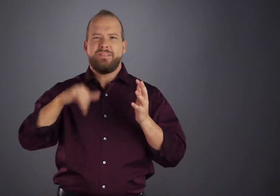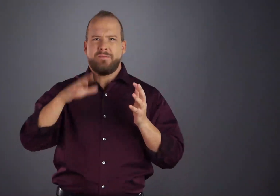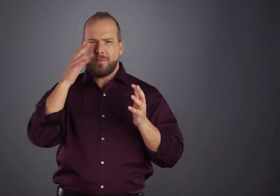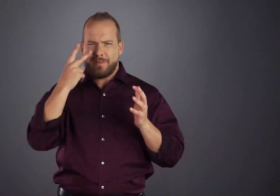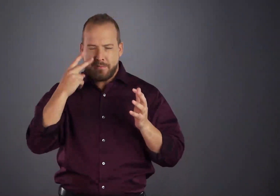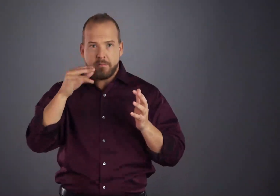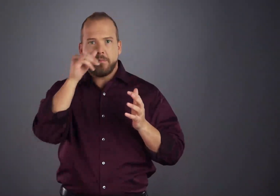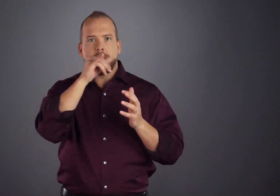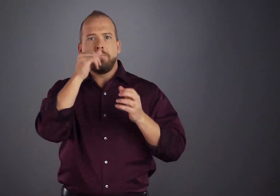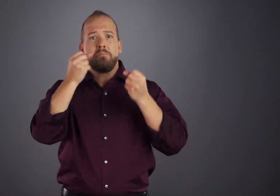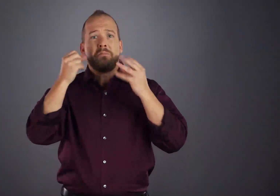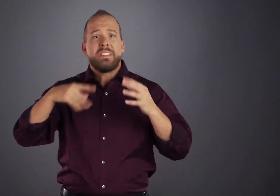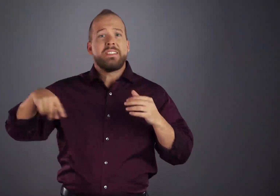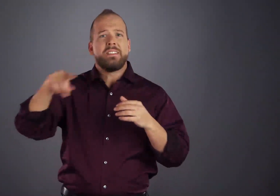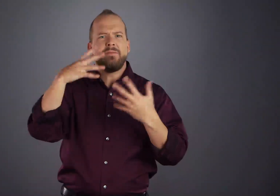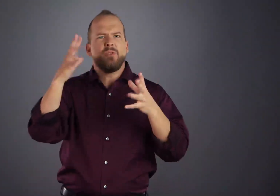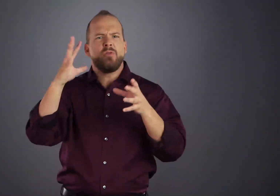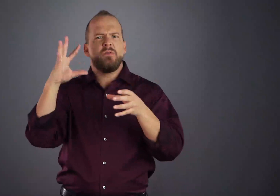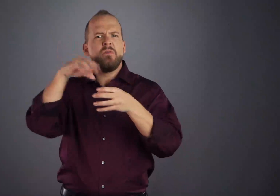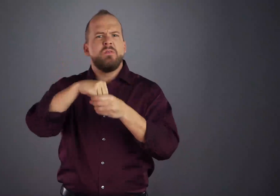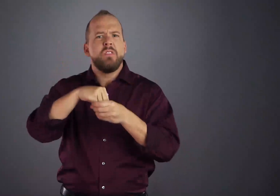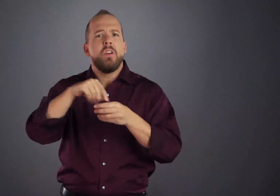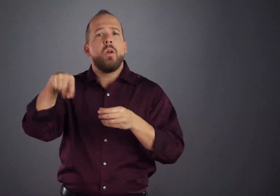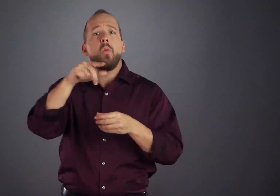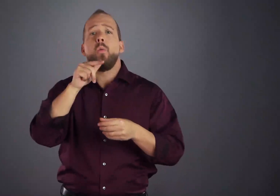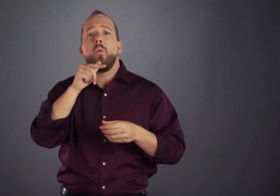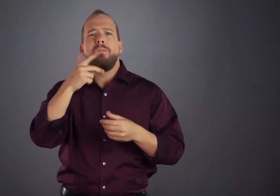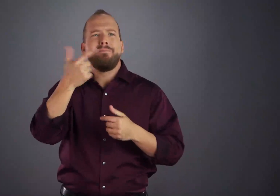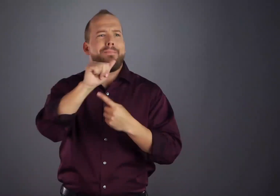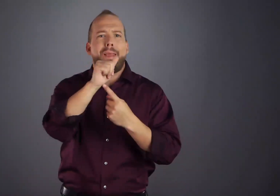far more visionary than the founding members could ever have imagined.